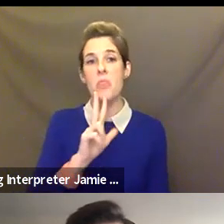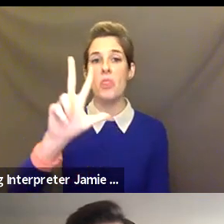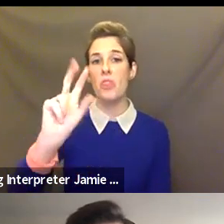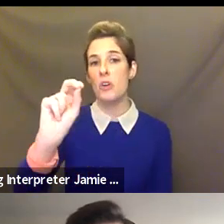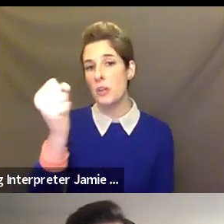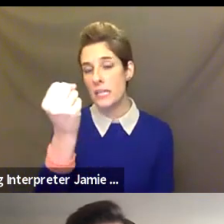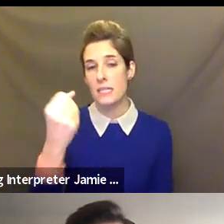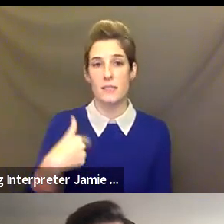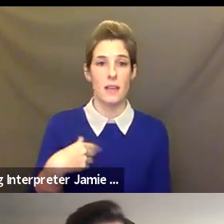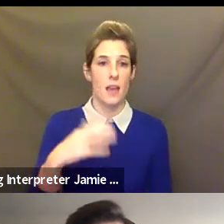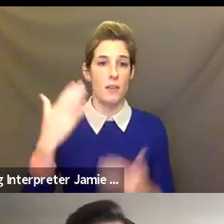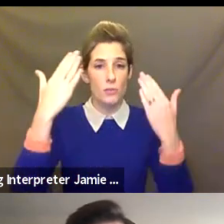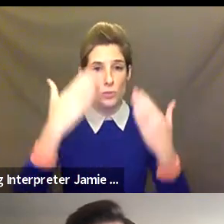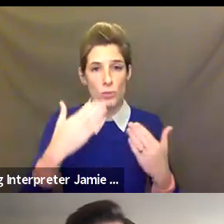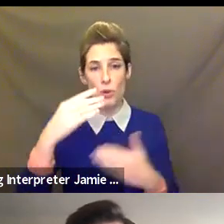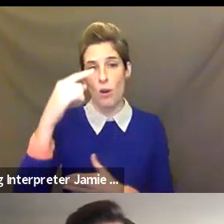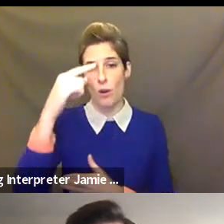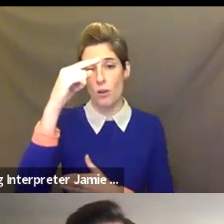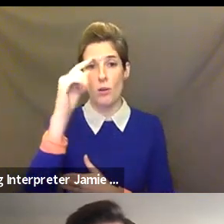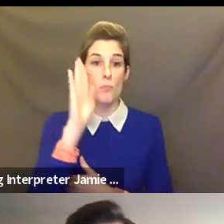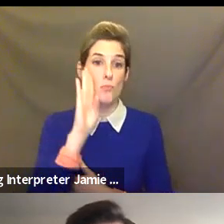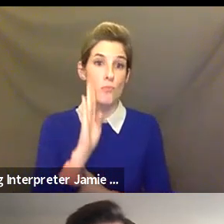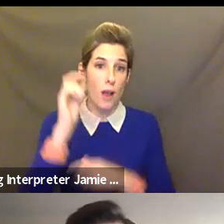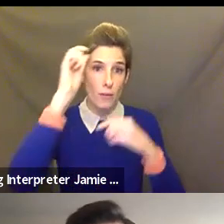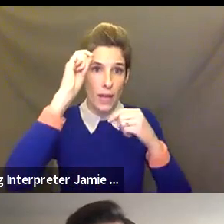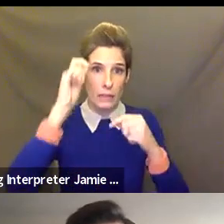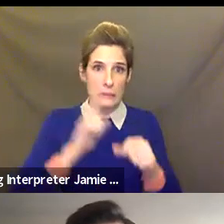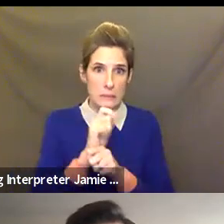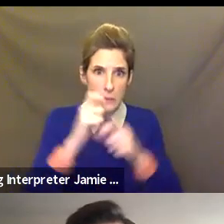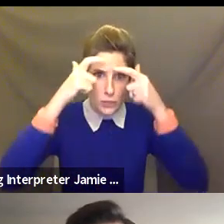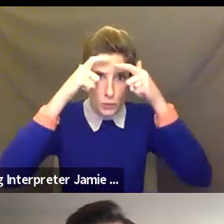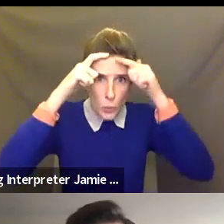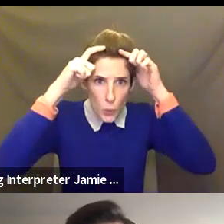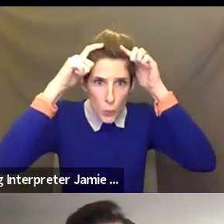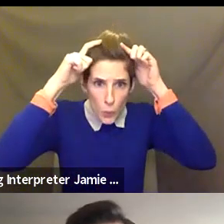dark brown hair that's rapidly receding, short, brown beard.